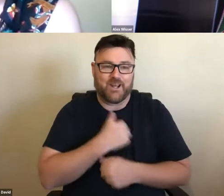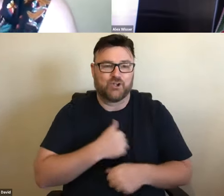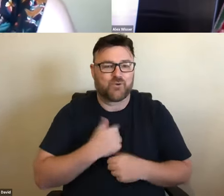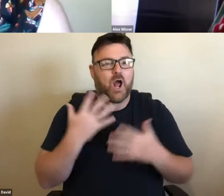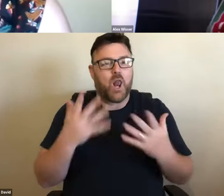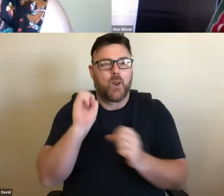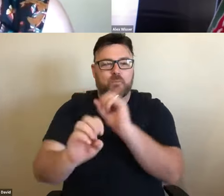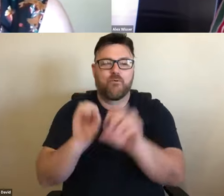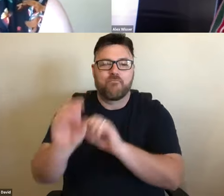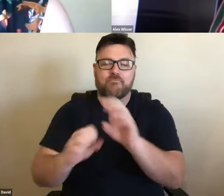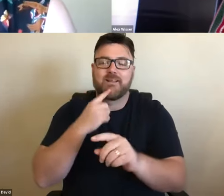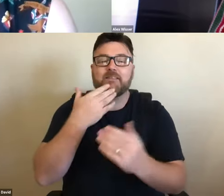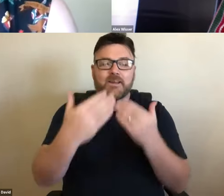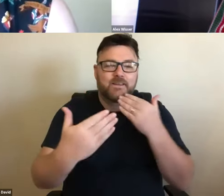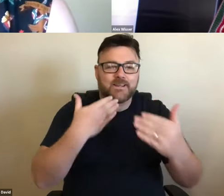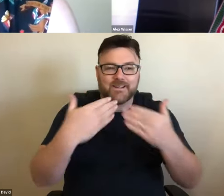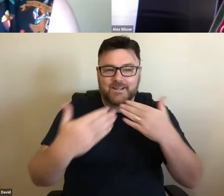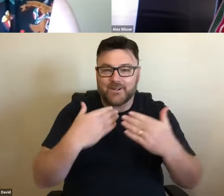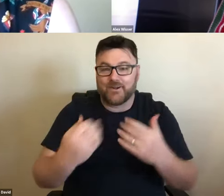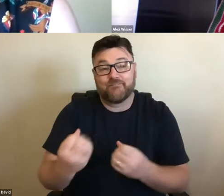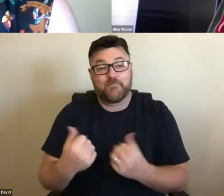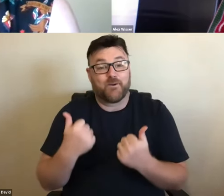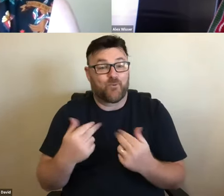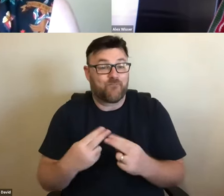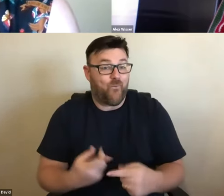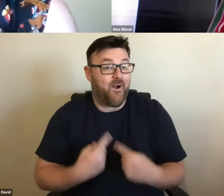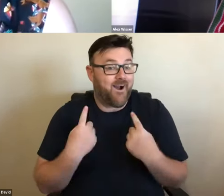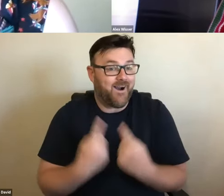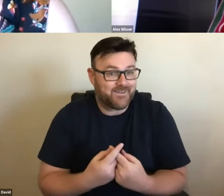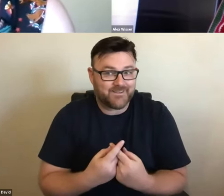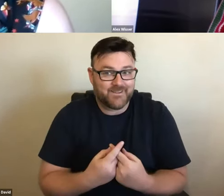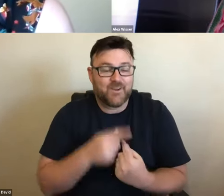That's great feedback for us, we're getting lots of comments "really